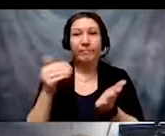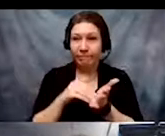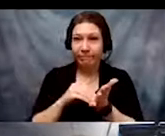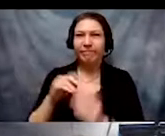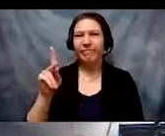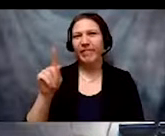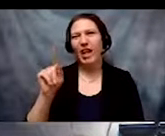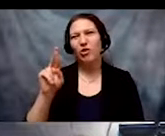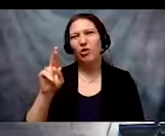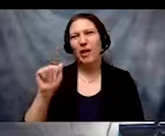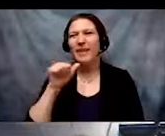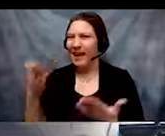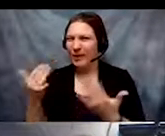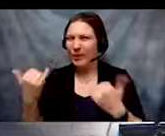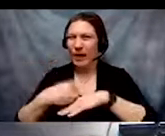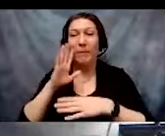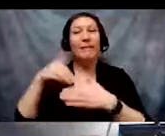today but she will be with us soon.